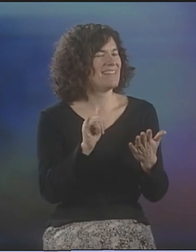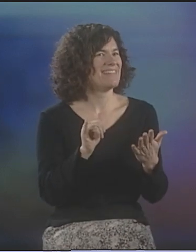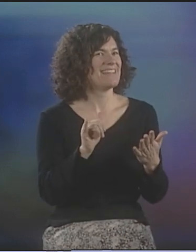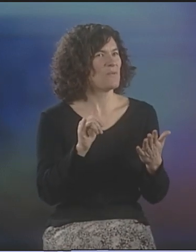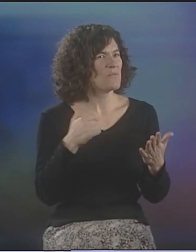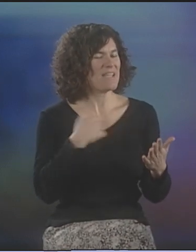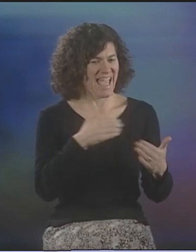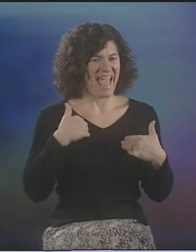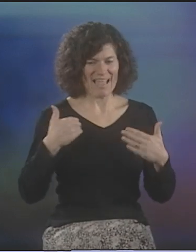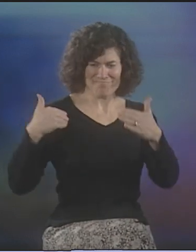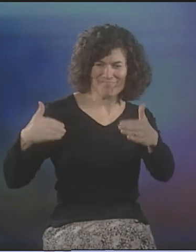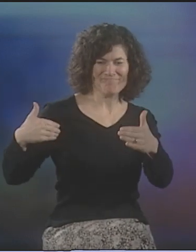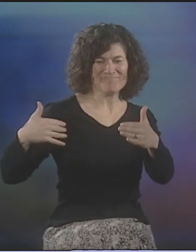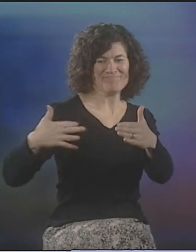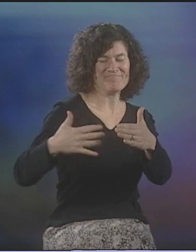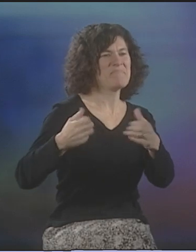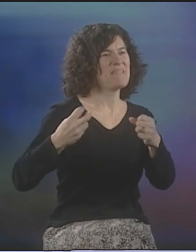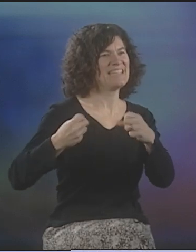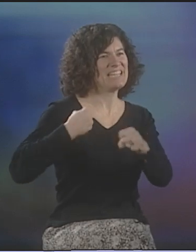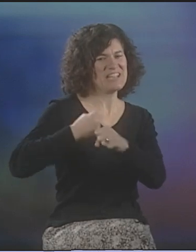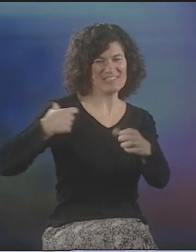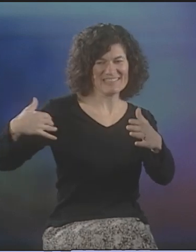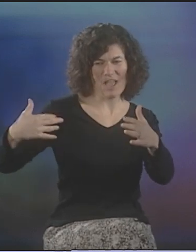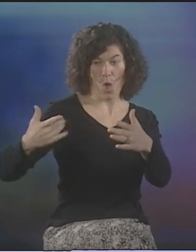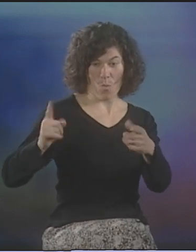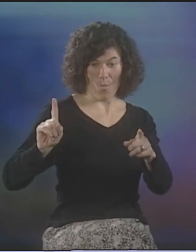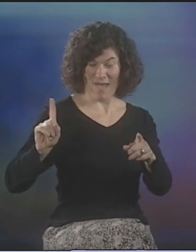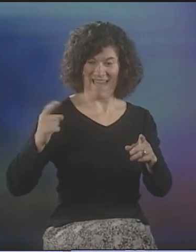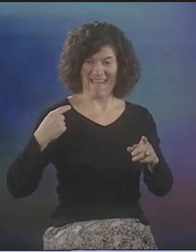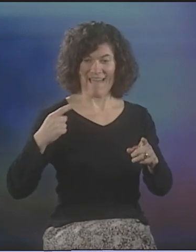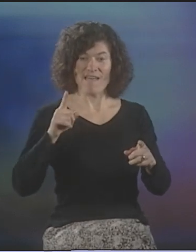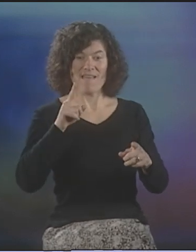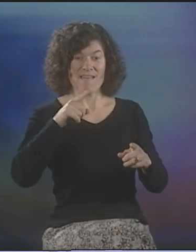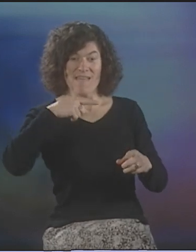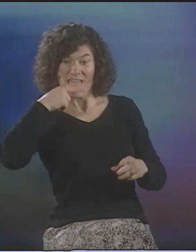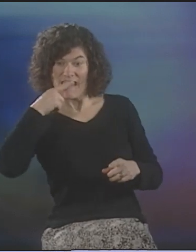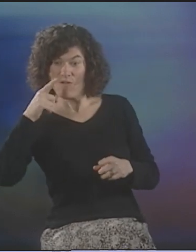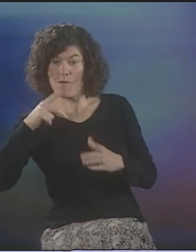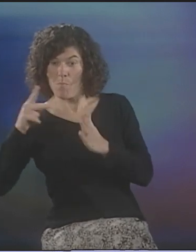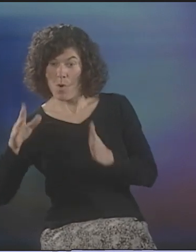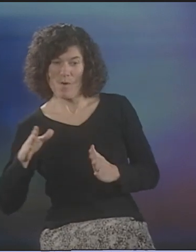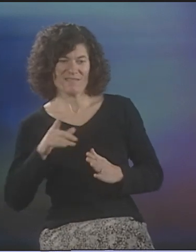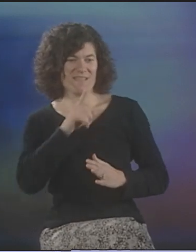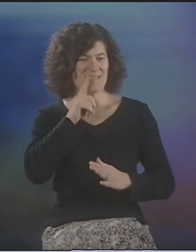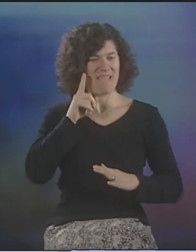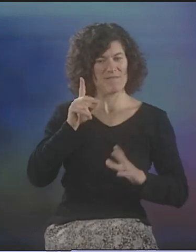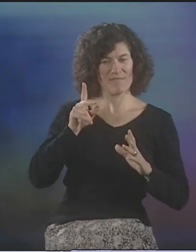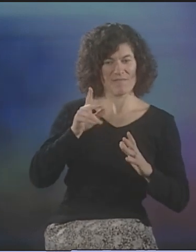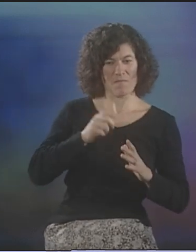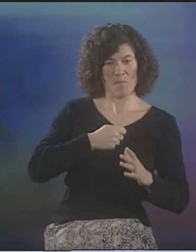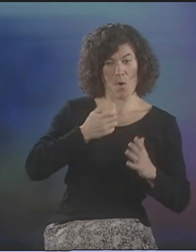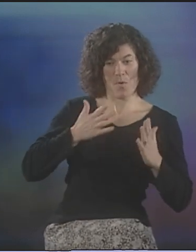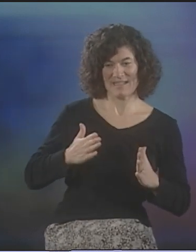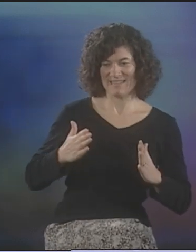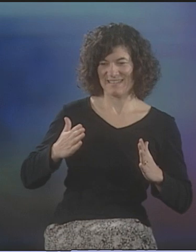THAT WE DID DO THAT, BECAUSE THOSE WERE FOUNDATIONAL YEARS. I FEEL LIKE THE HEARING POETS AND THE DEAF POETS AT THE TIME